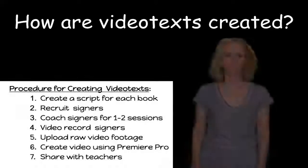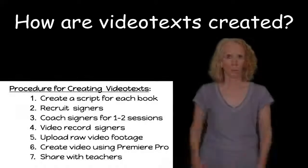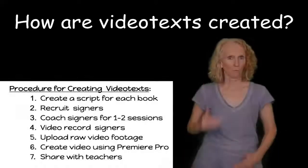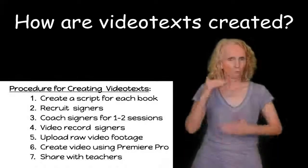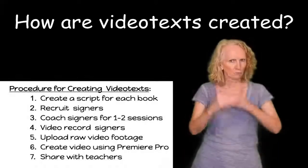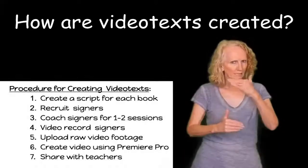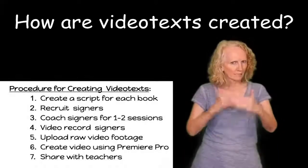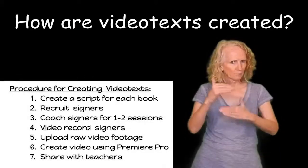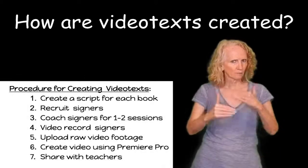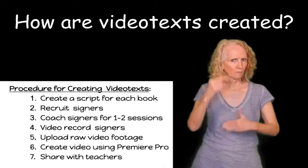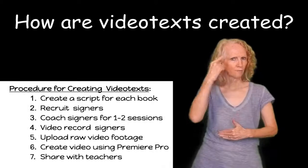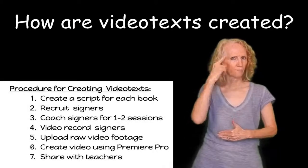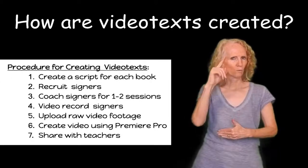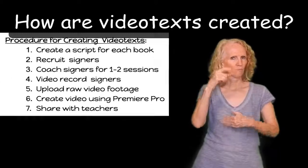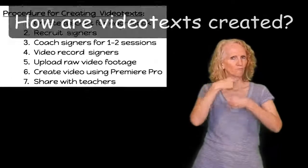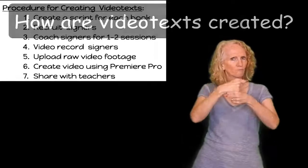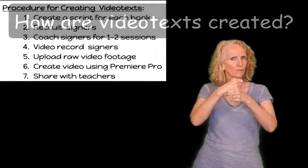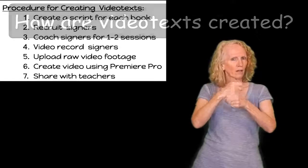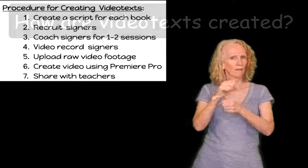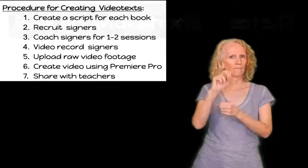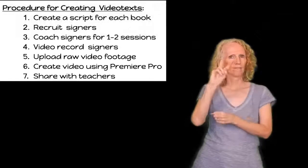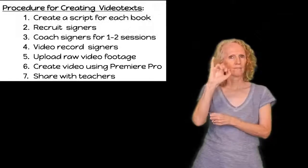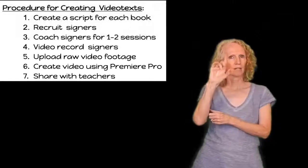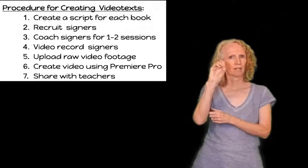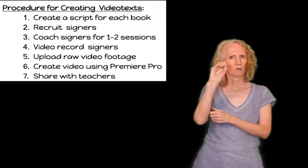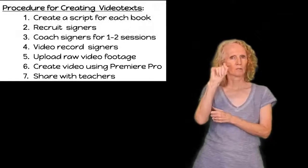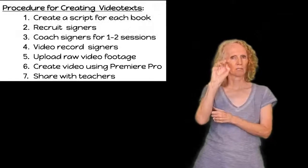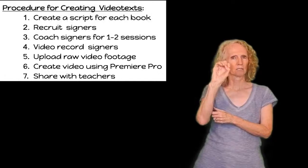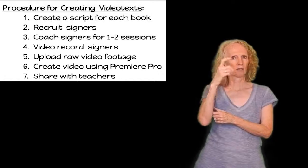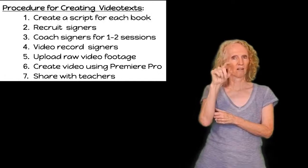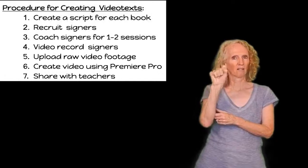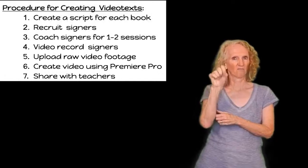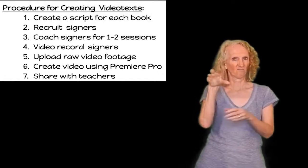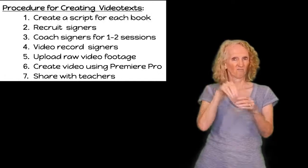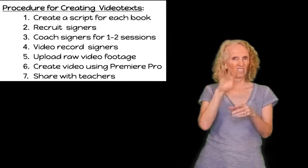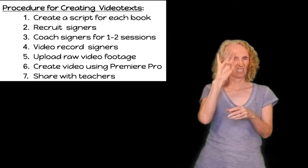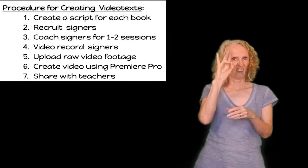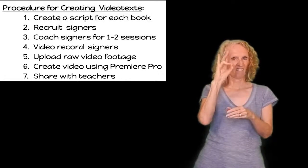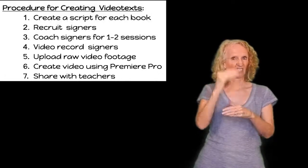how are video texts created we have a